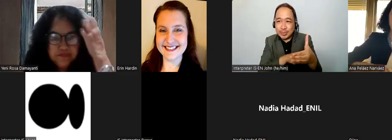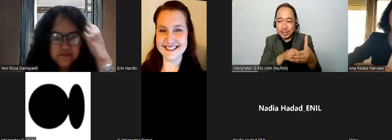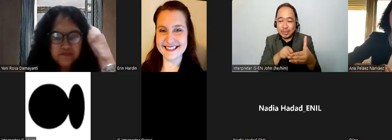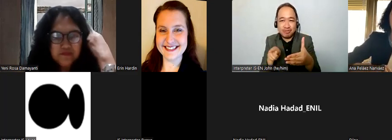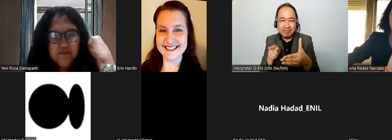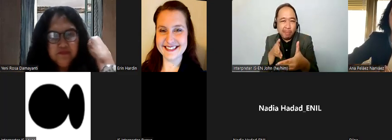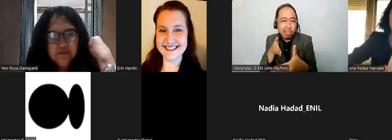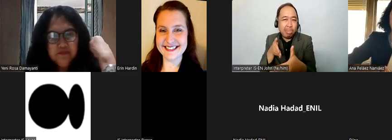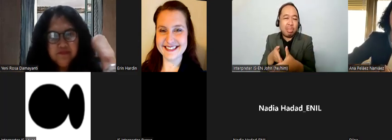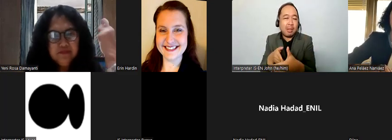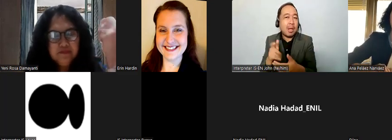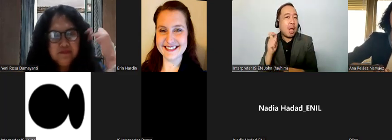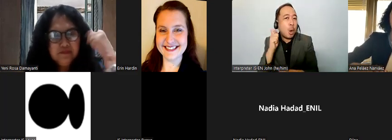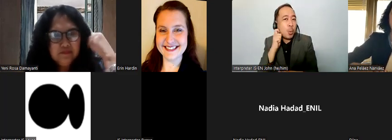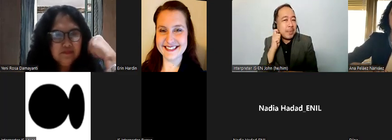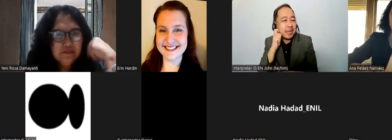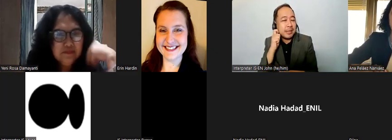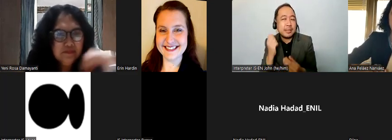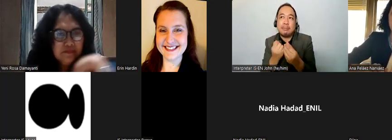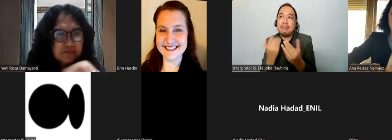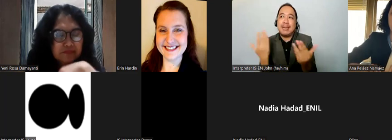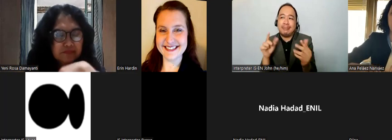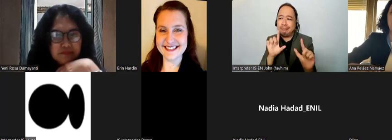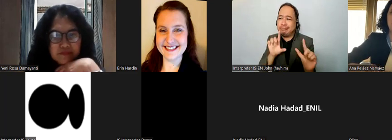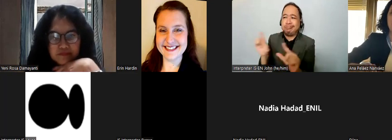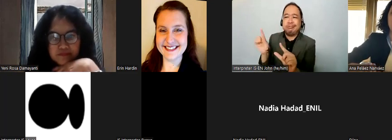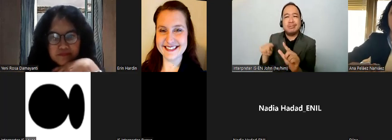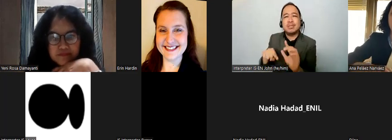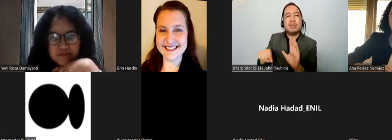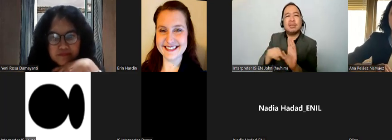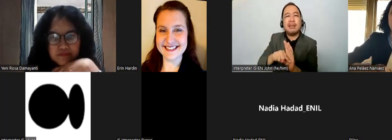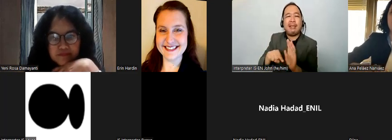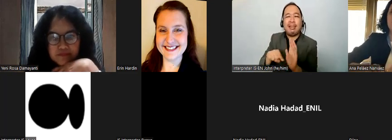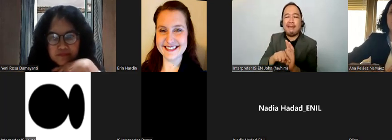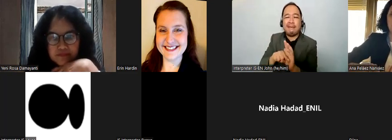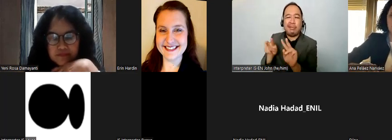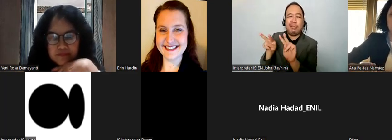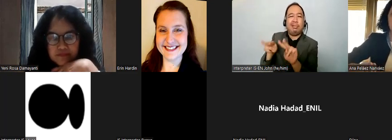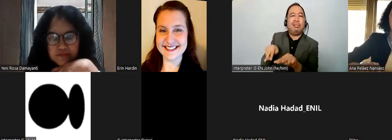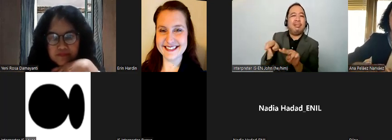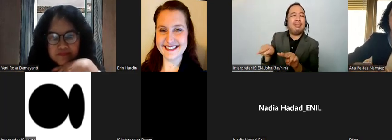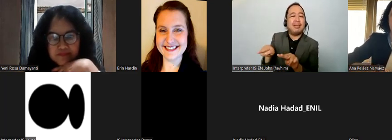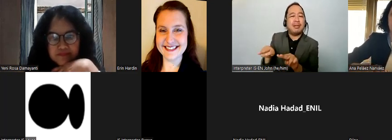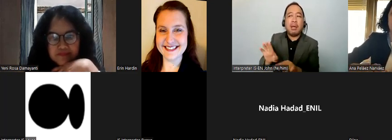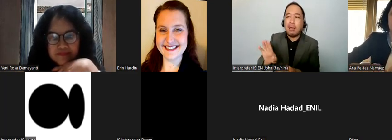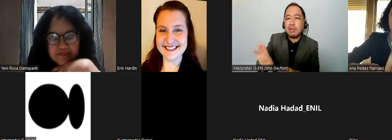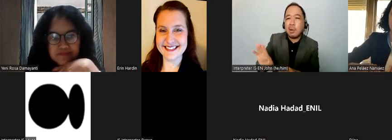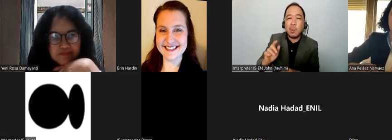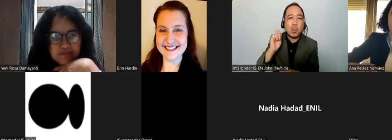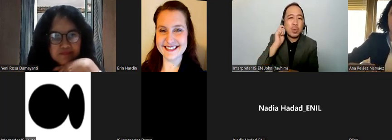have a lot of negative stereotype stereotypes uh when it comes to this capacity and other